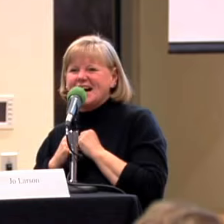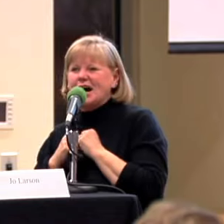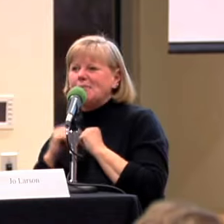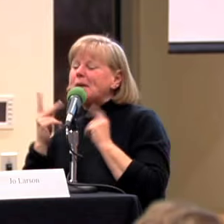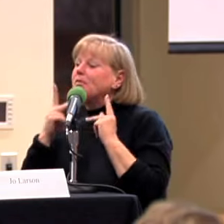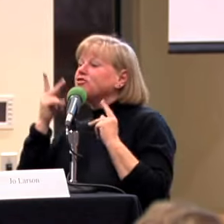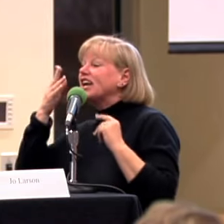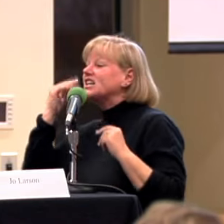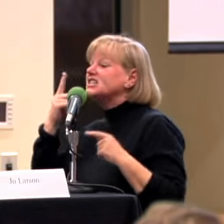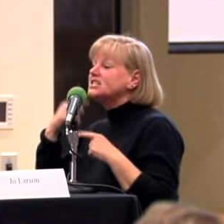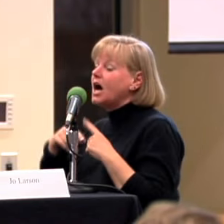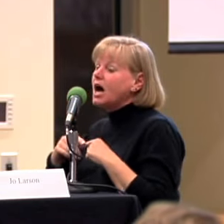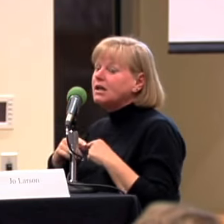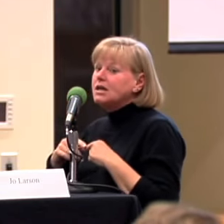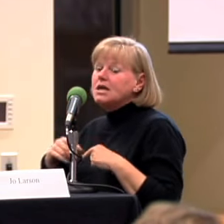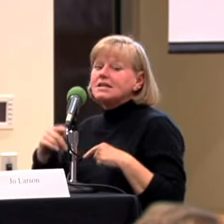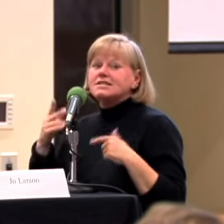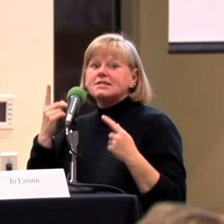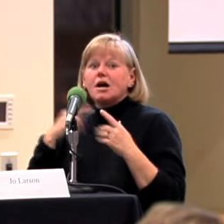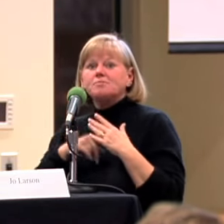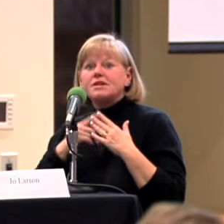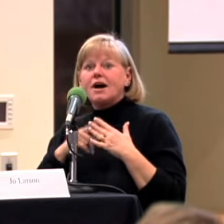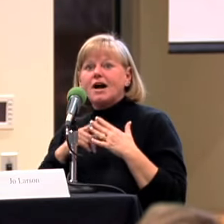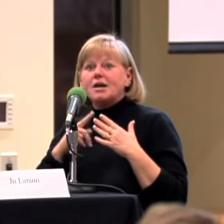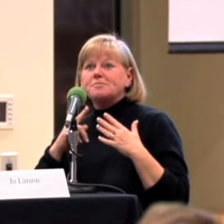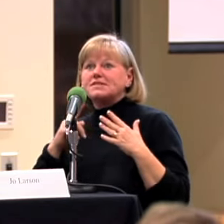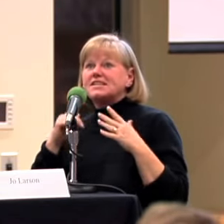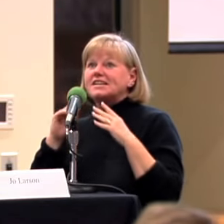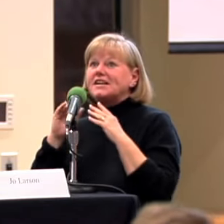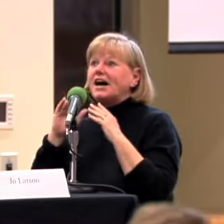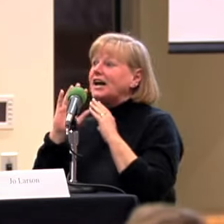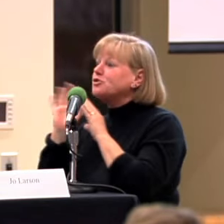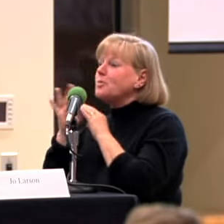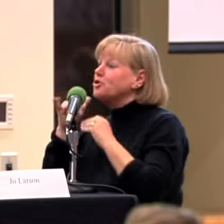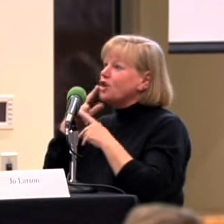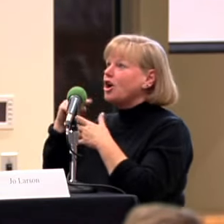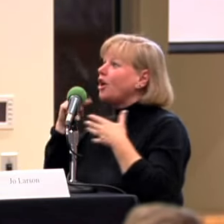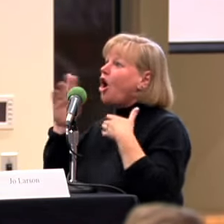SOMETIMES PEOPLE FORGET TO SIGN. SOMETIMES INTERPRETERS ARE NOT